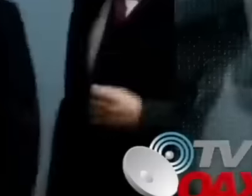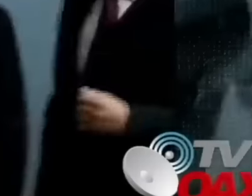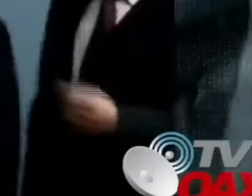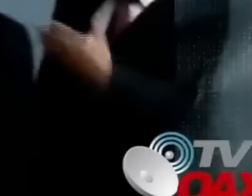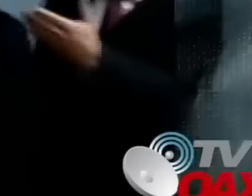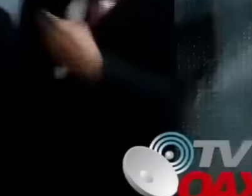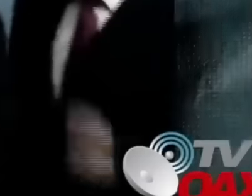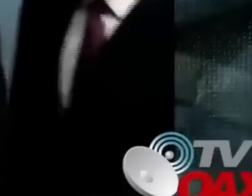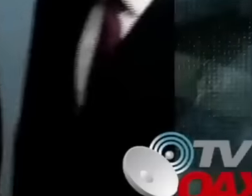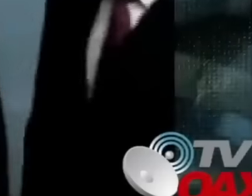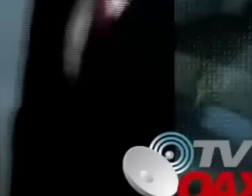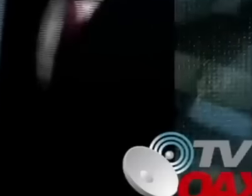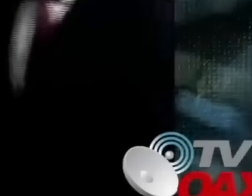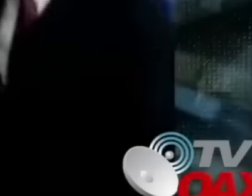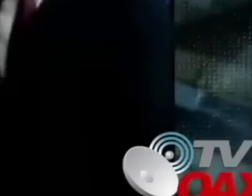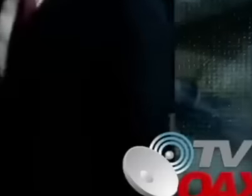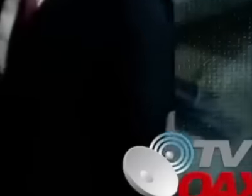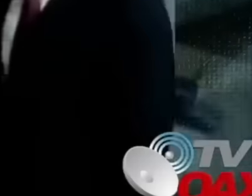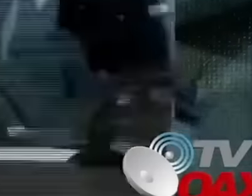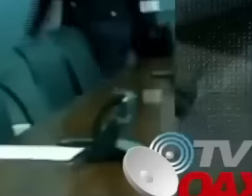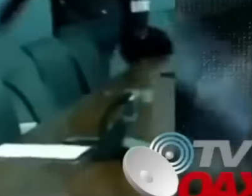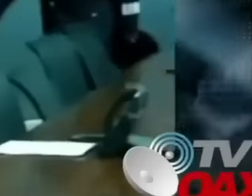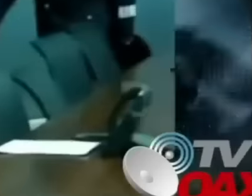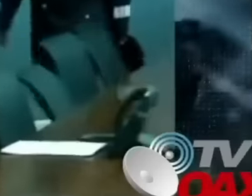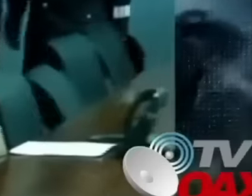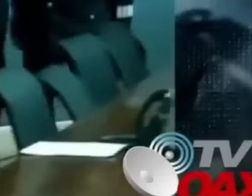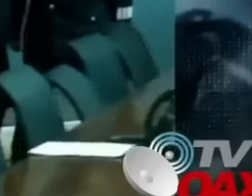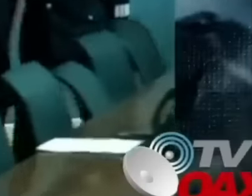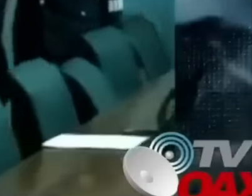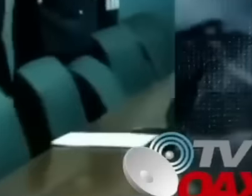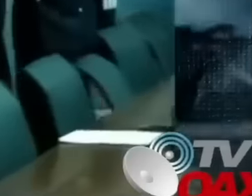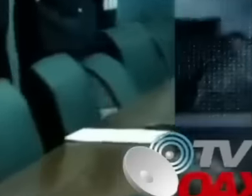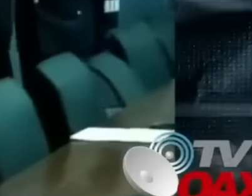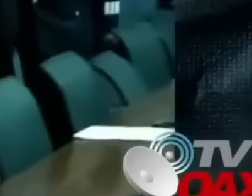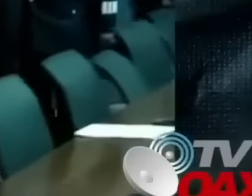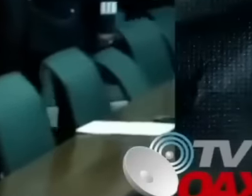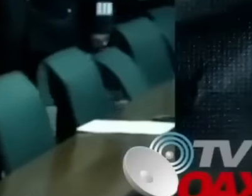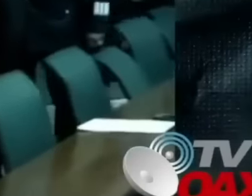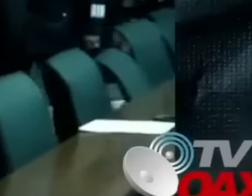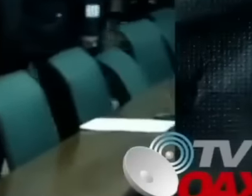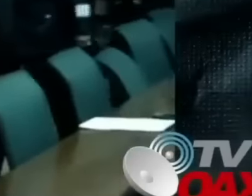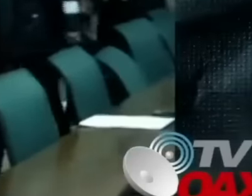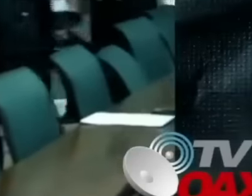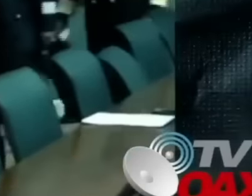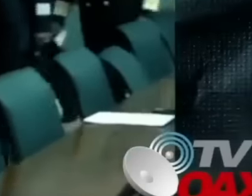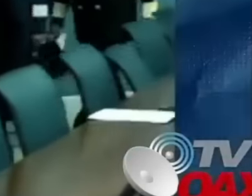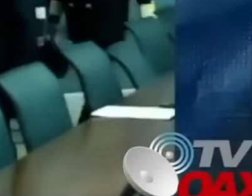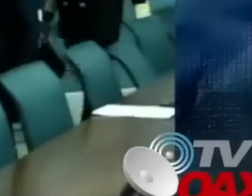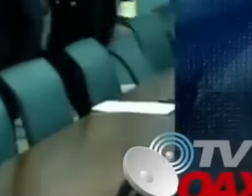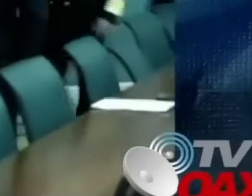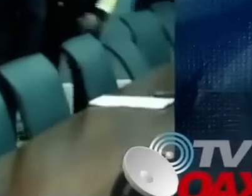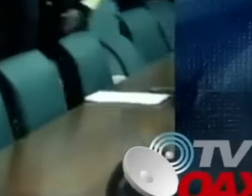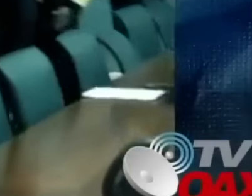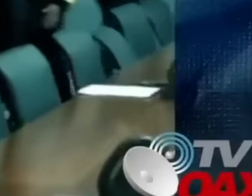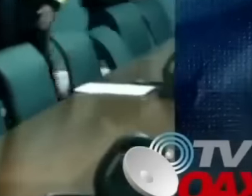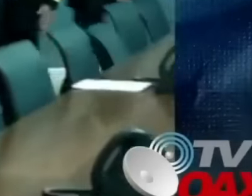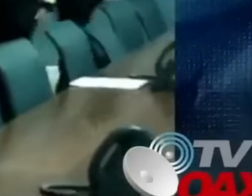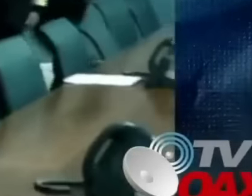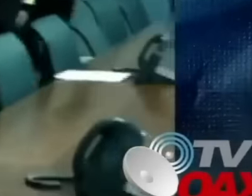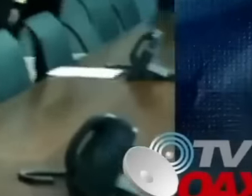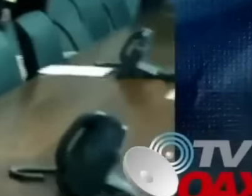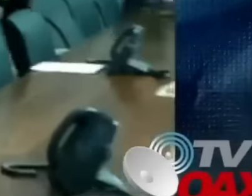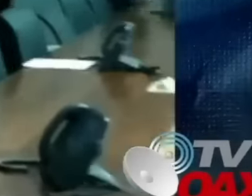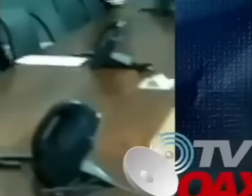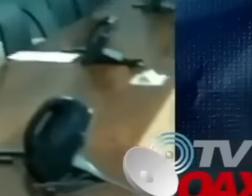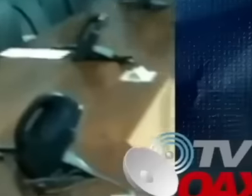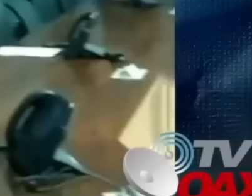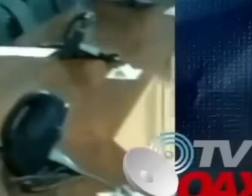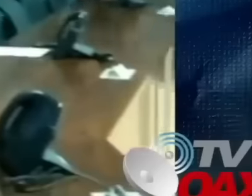This property has three underground levels and a upper level giving a total of 10,580 m cu.